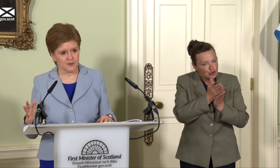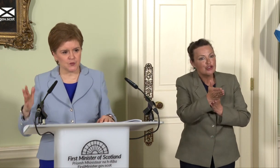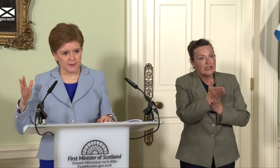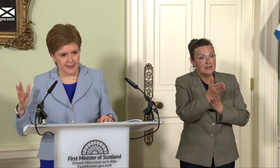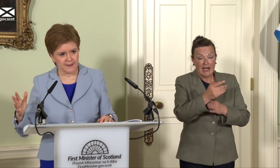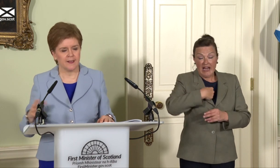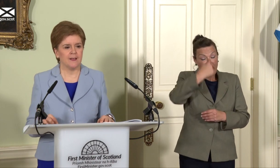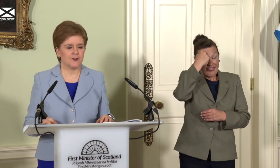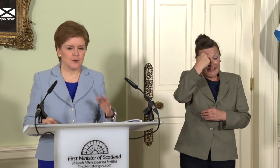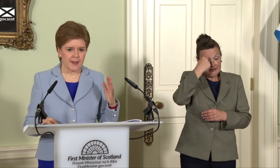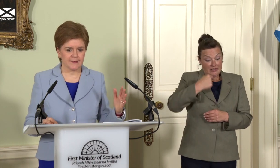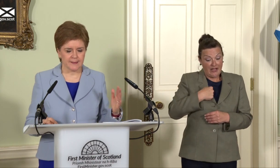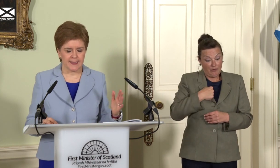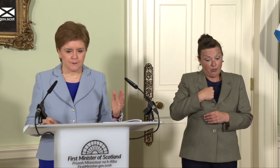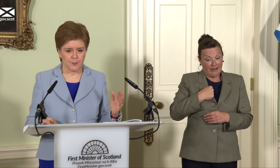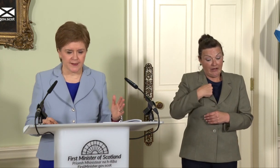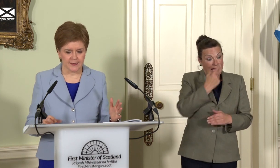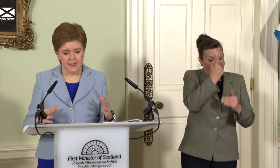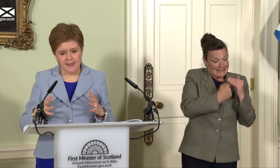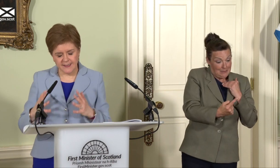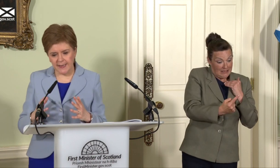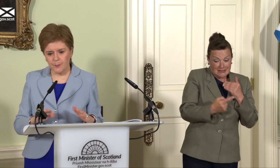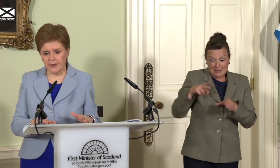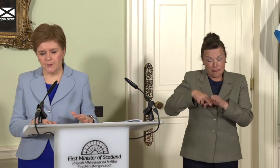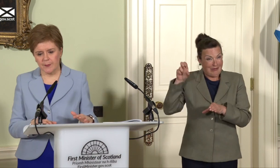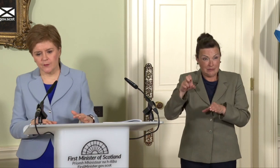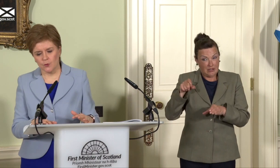between the case for independence and the case for Brexit. The second point I would make, though,